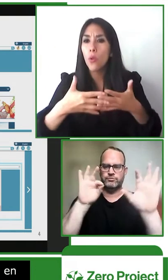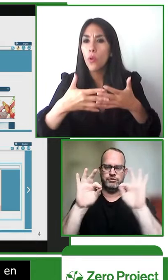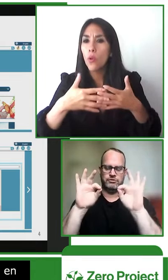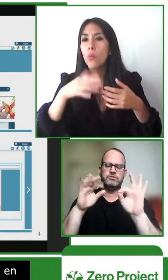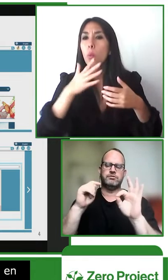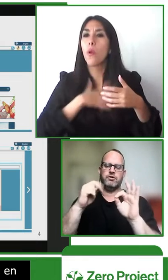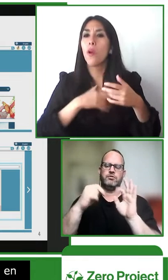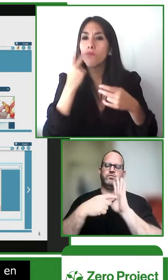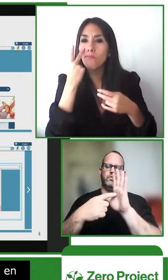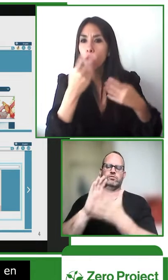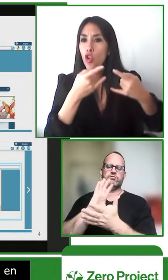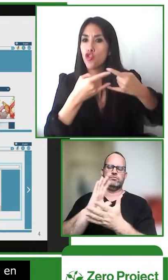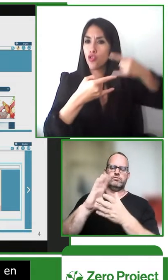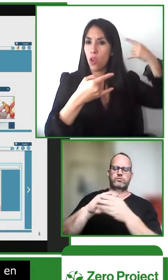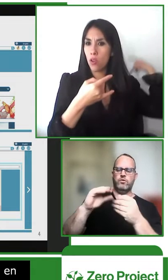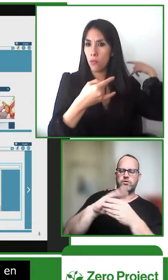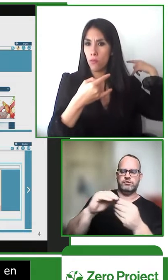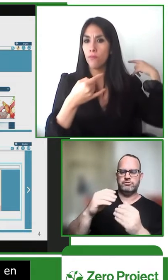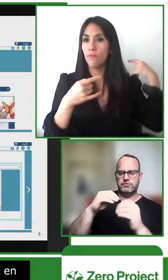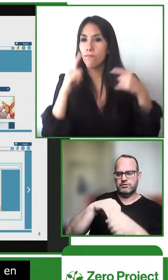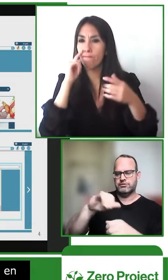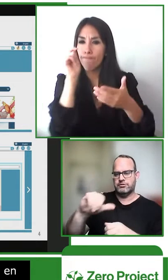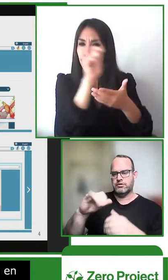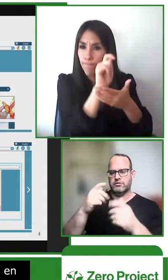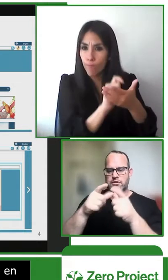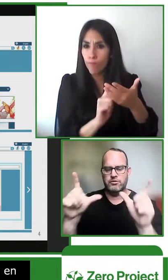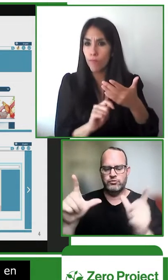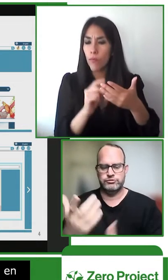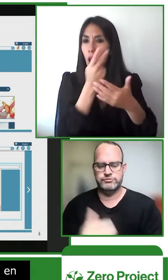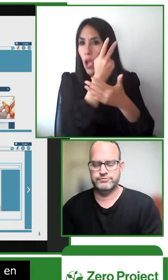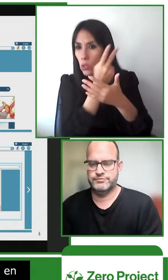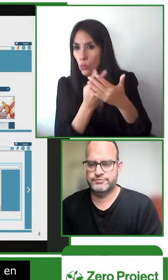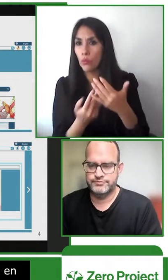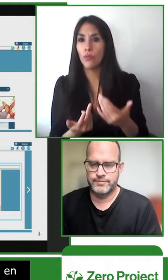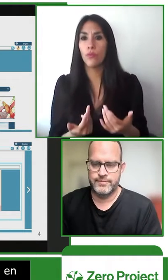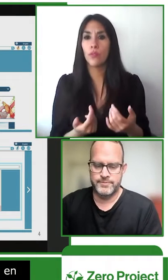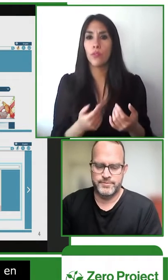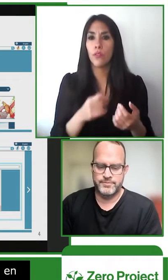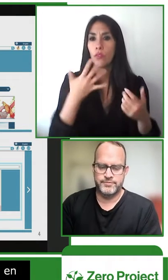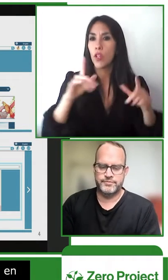component for each story and the reader can choose each of those for whatever language